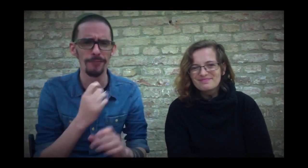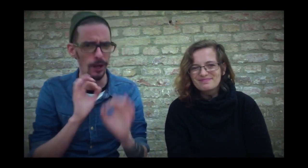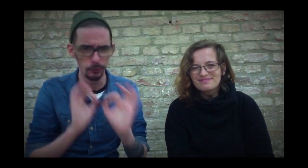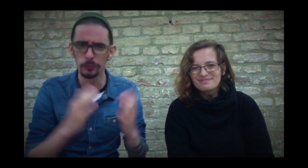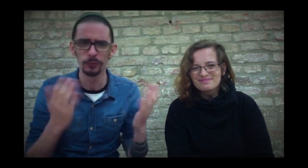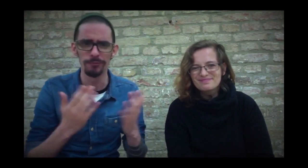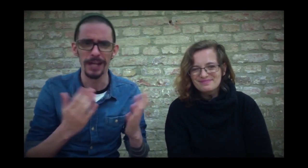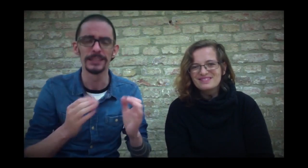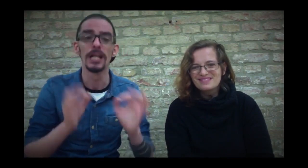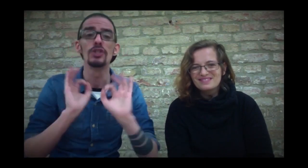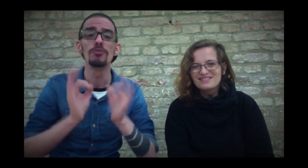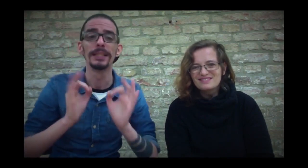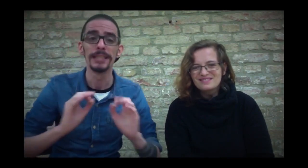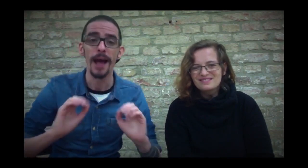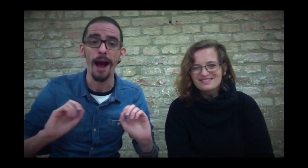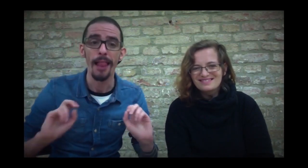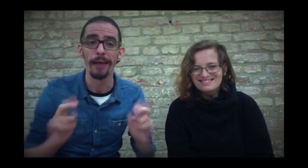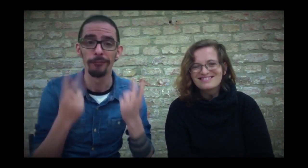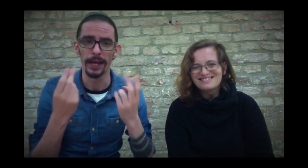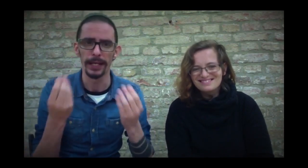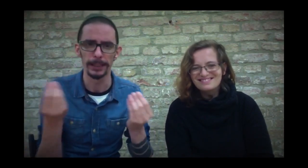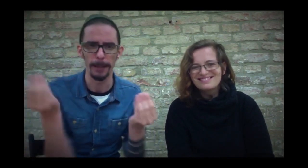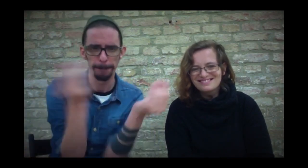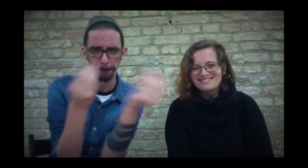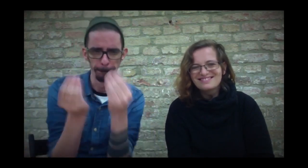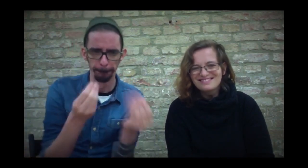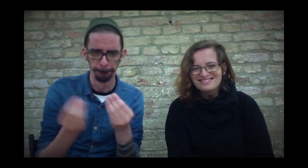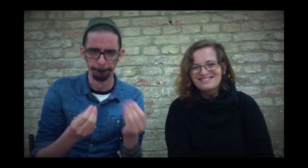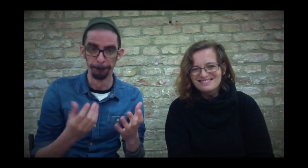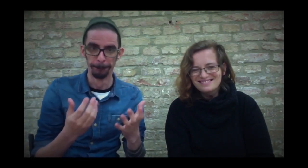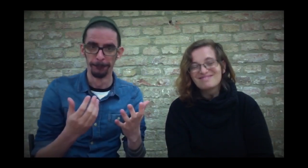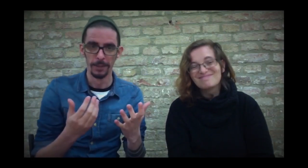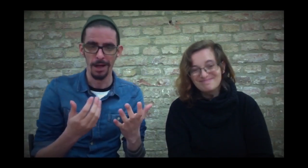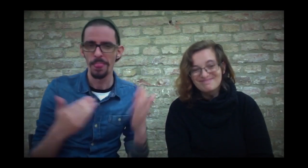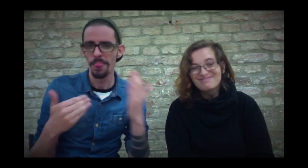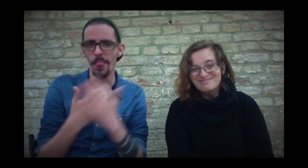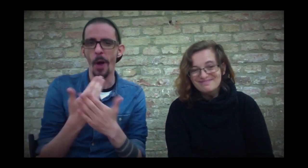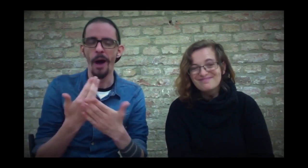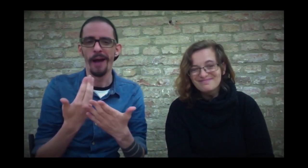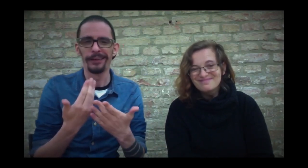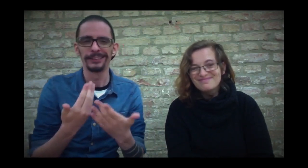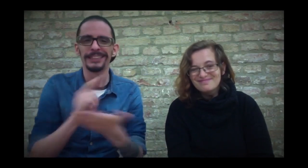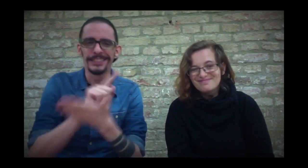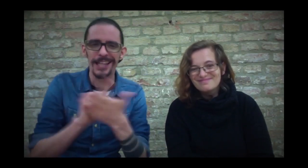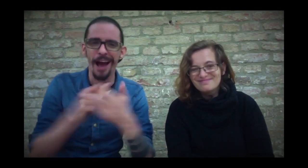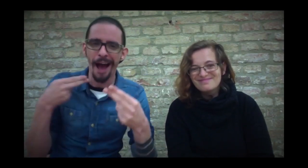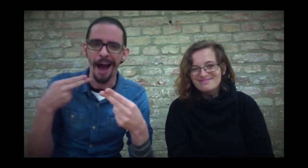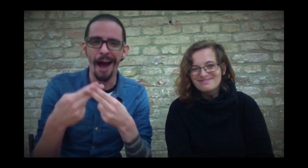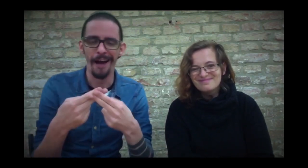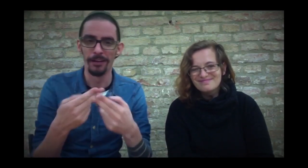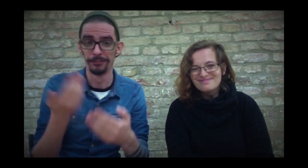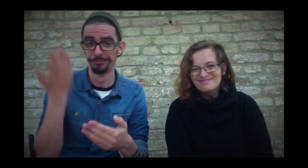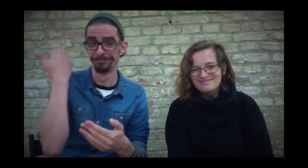What I liked a lot to see the design of special effects. They adapted to the new conditions.